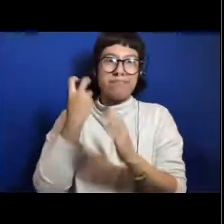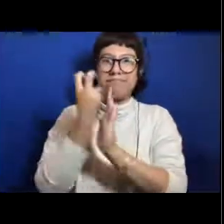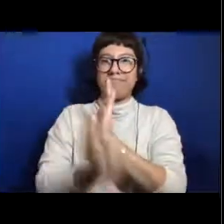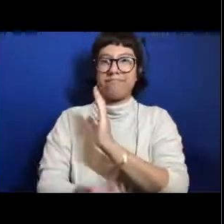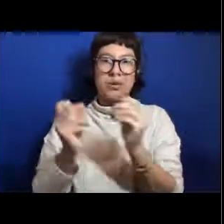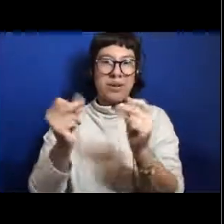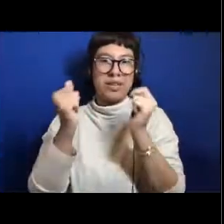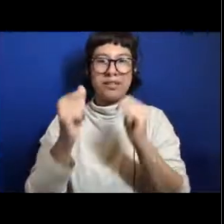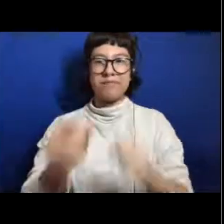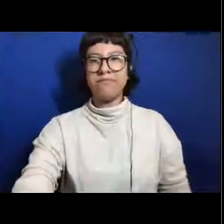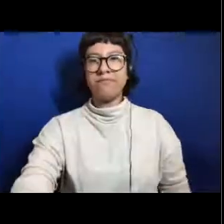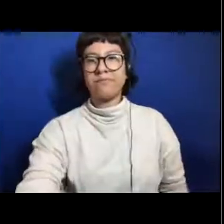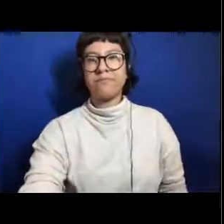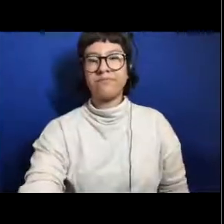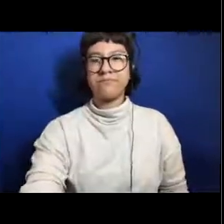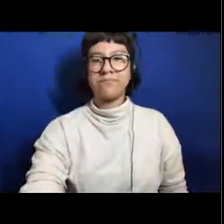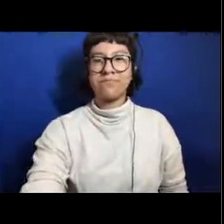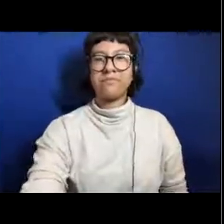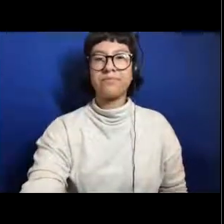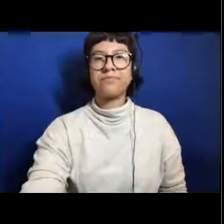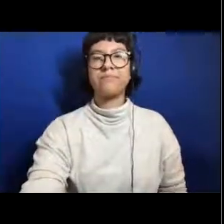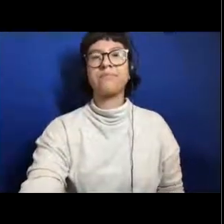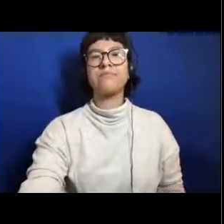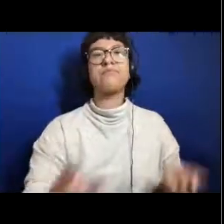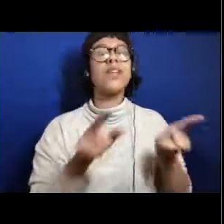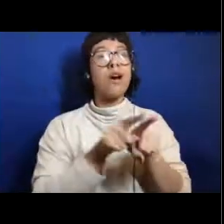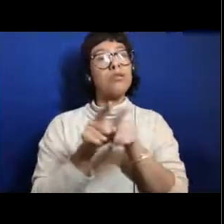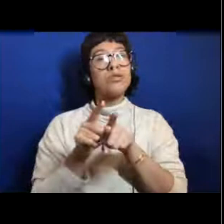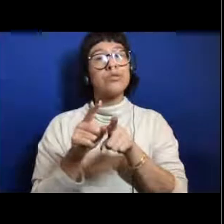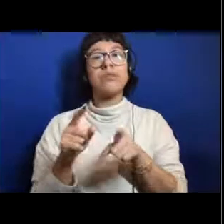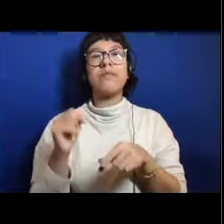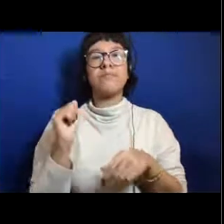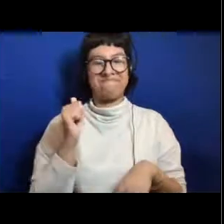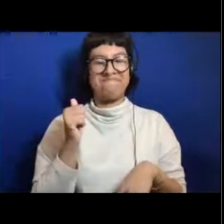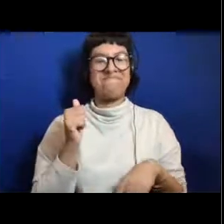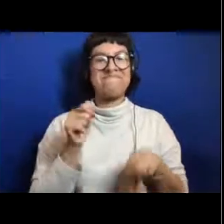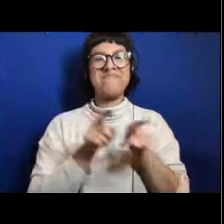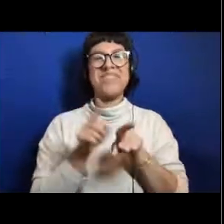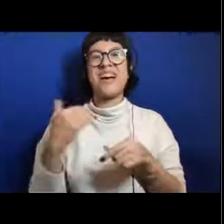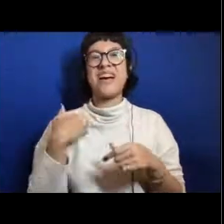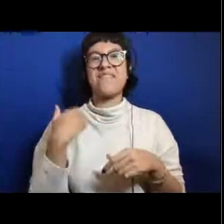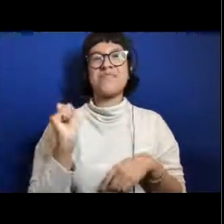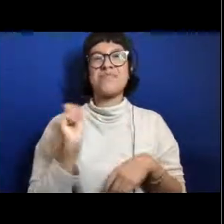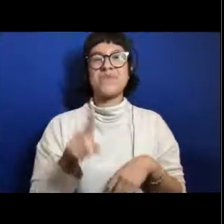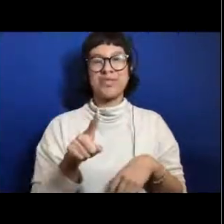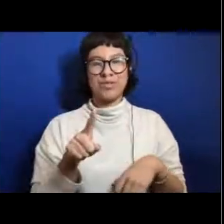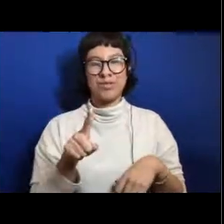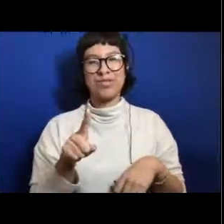[Grace] Great and we also have a question from Paswell who asks, why do they look like mushrooms?